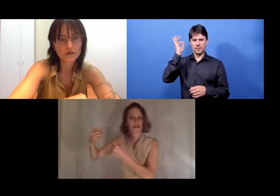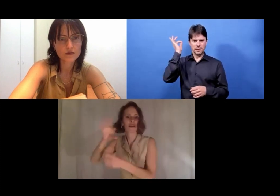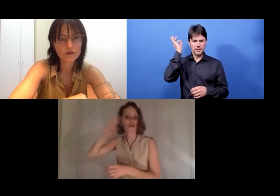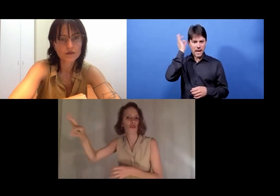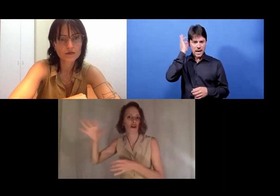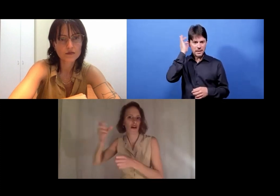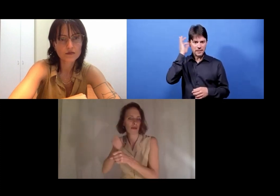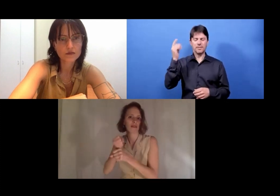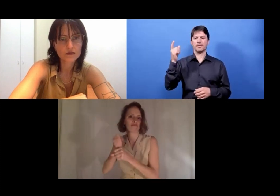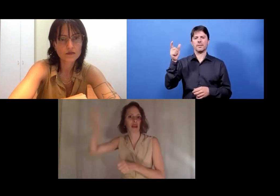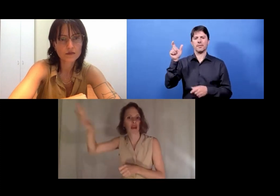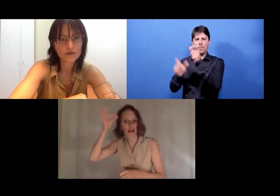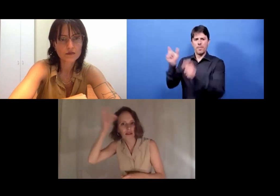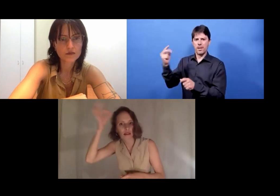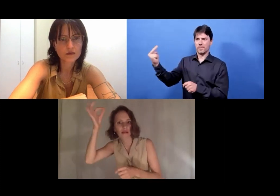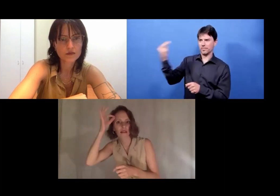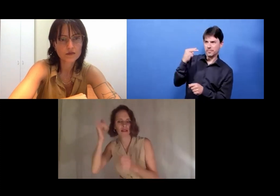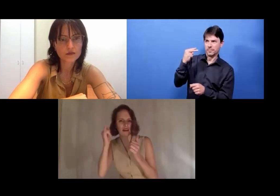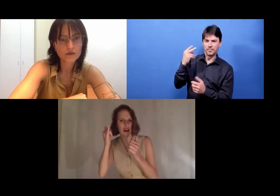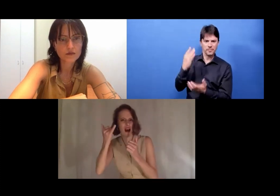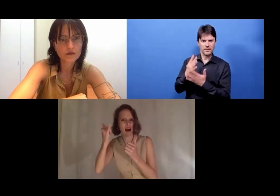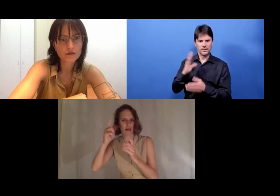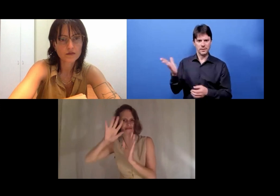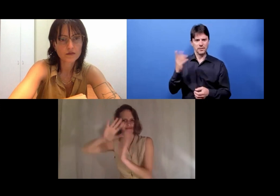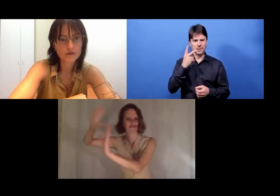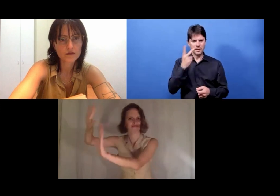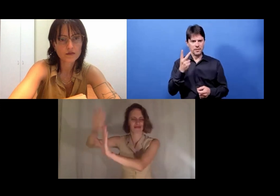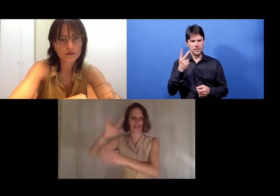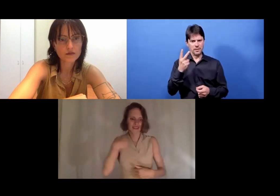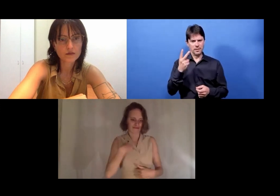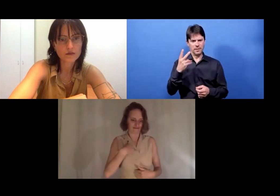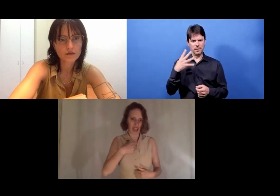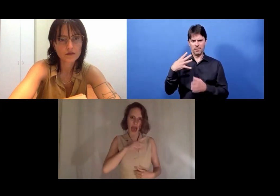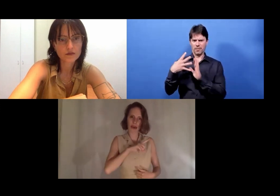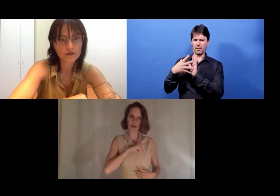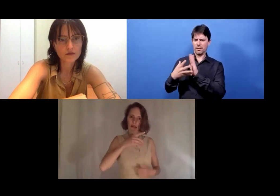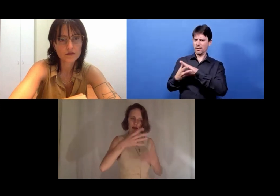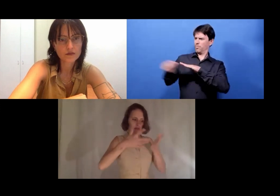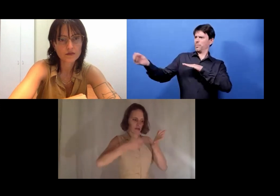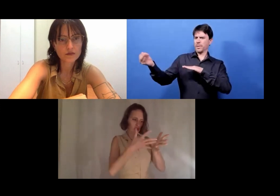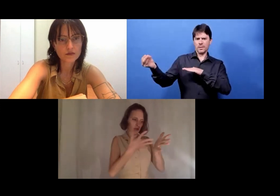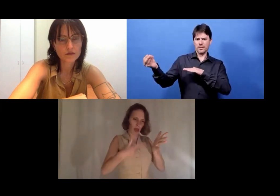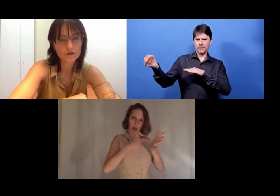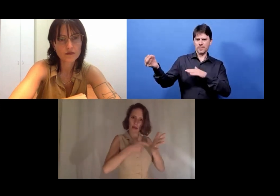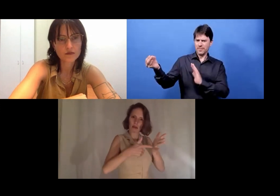They wanted to invite us but represent their ideas. But I have my own ideas. This is my own language